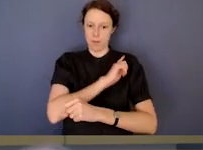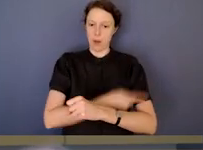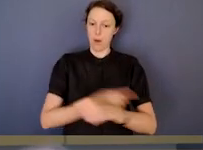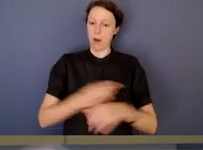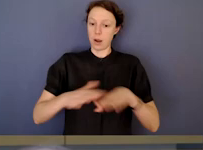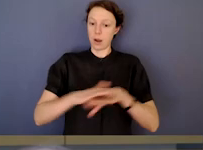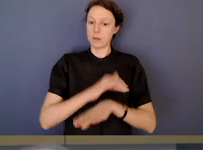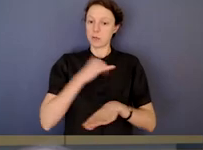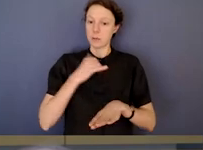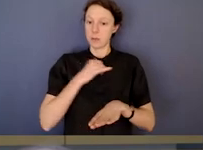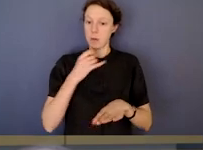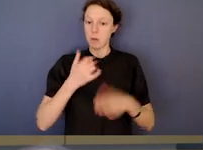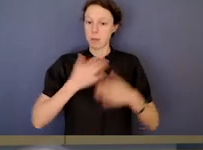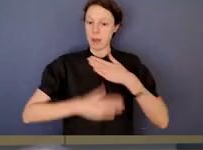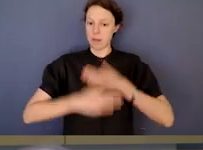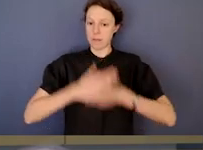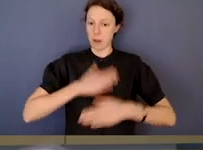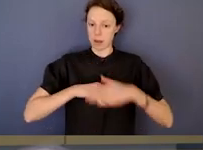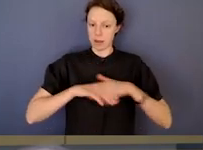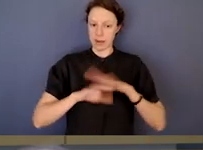criminal conduct in the public sector.